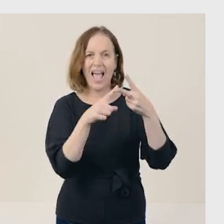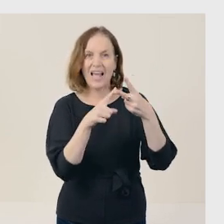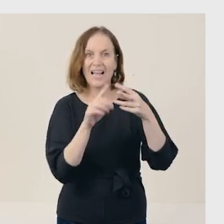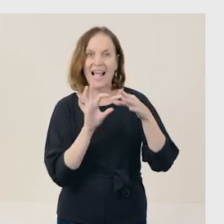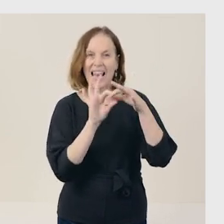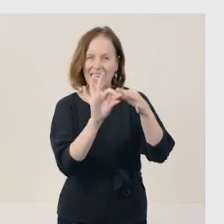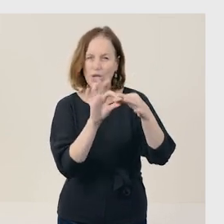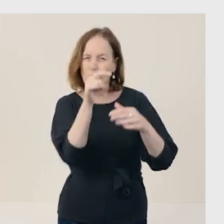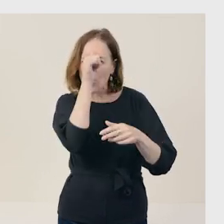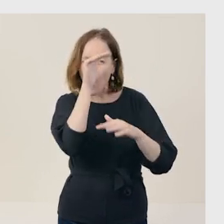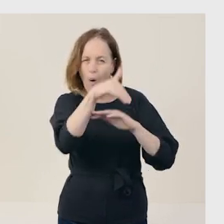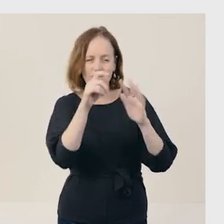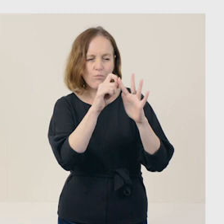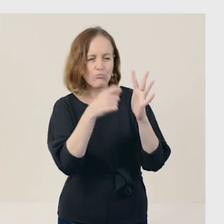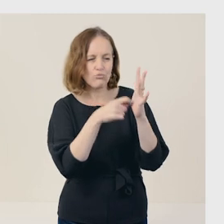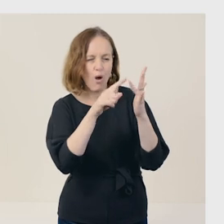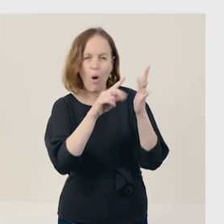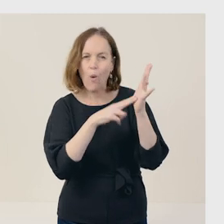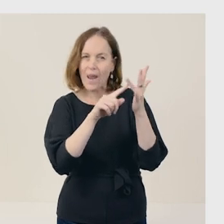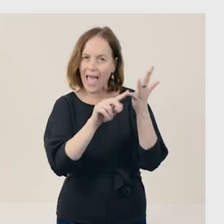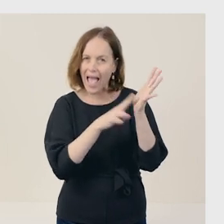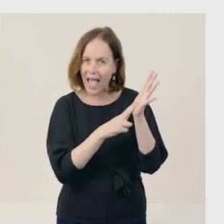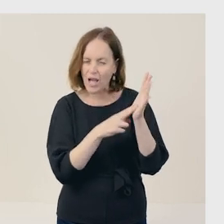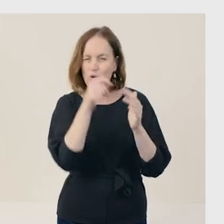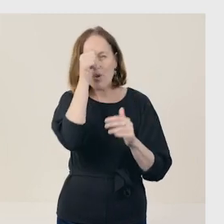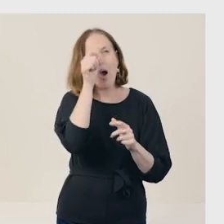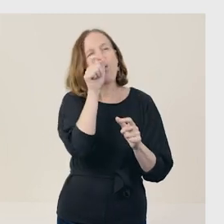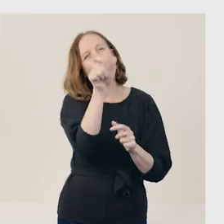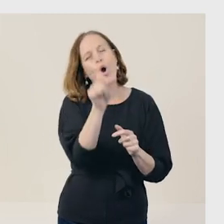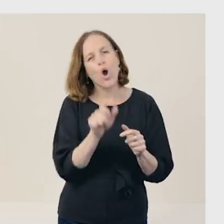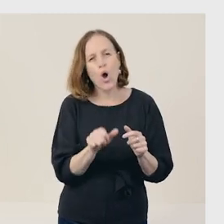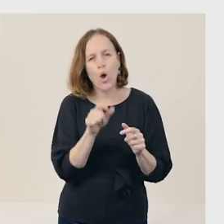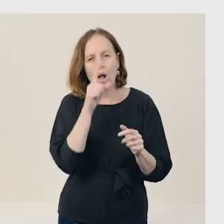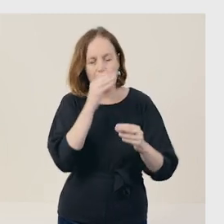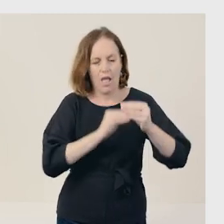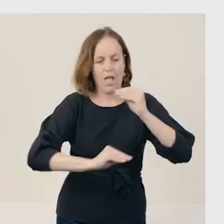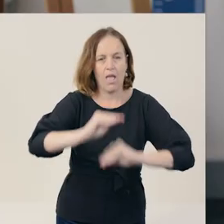You already know about pronouns. They are words that take the place of a noun.